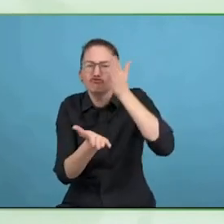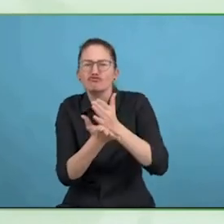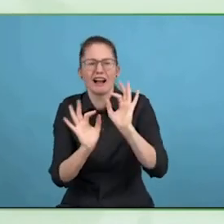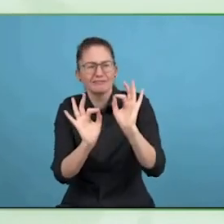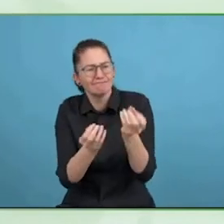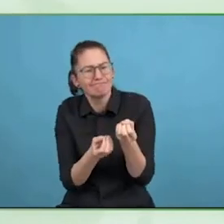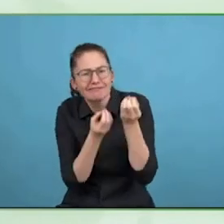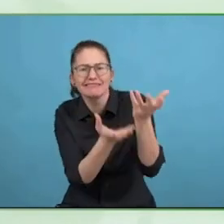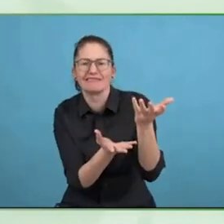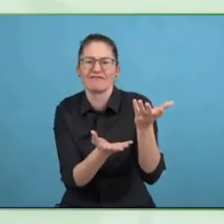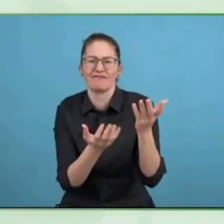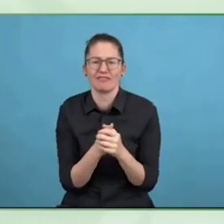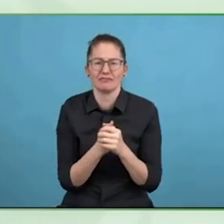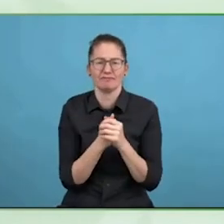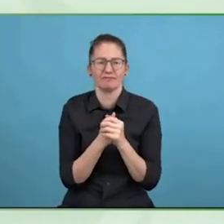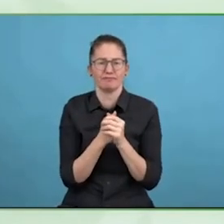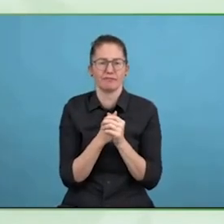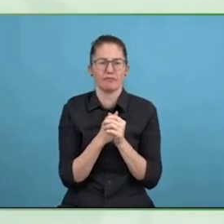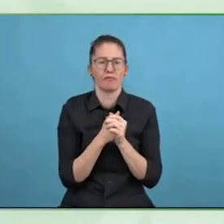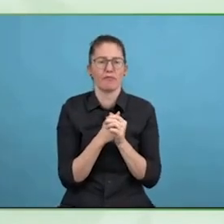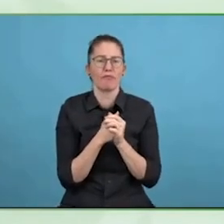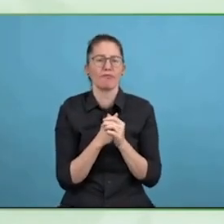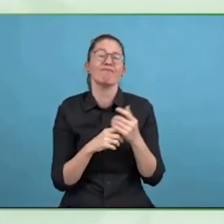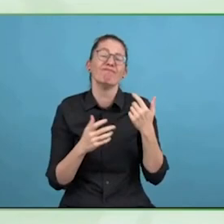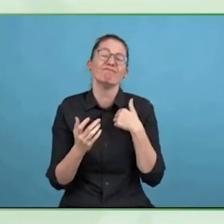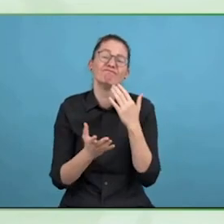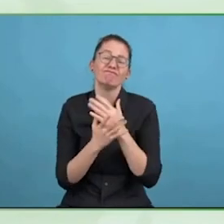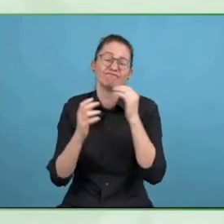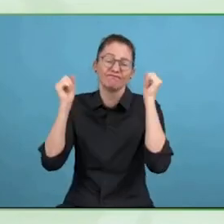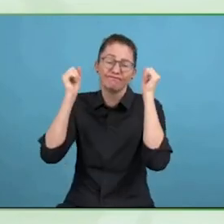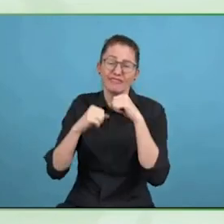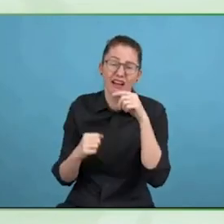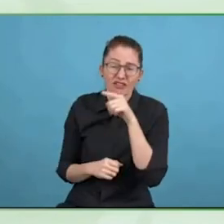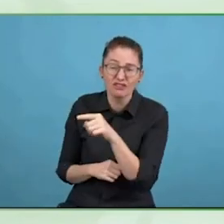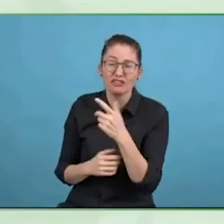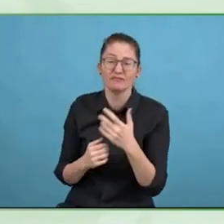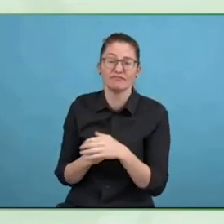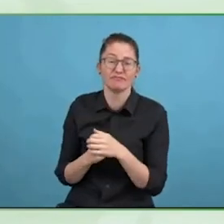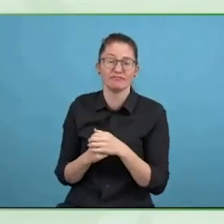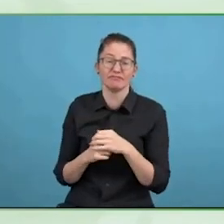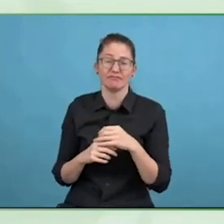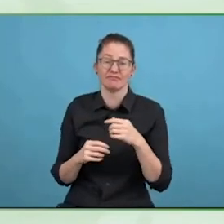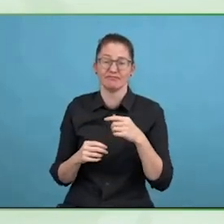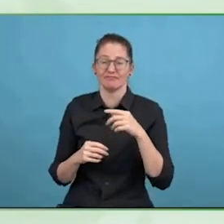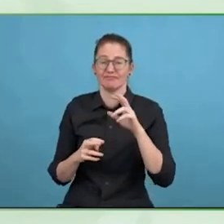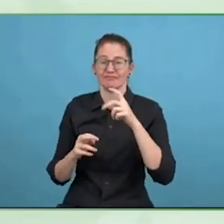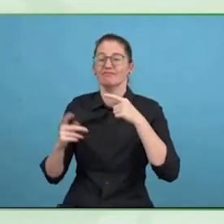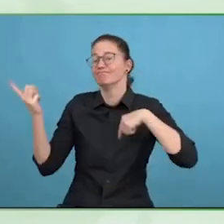So this is your life change that you are going to be dealing with. So I agree.